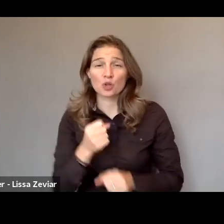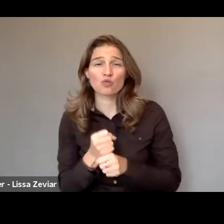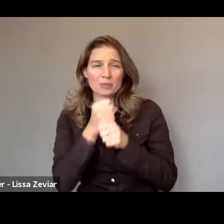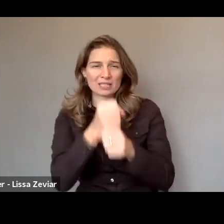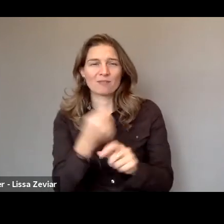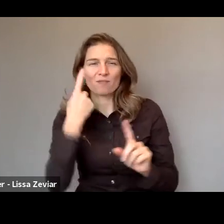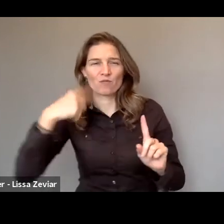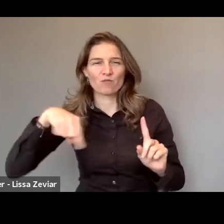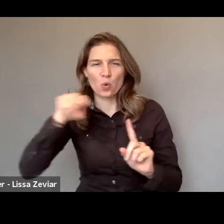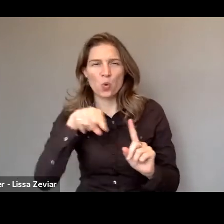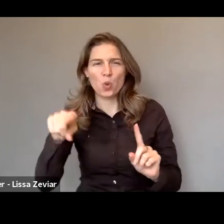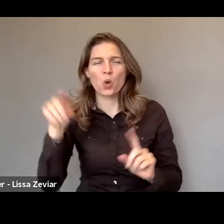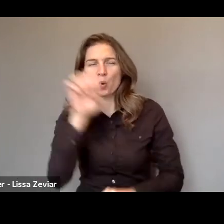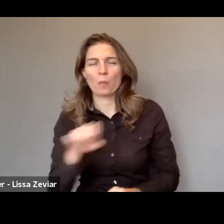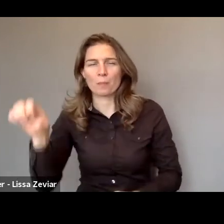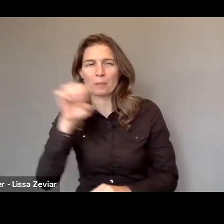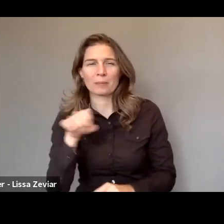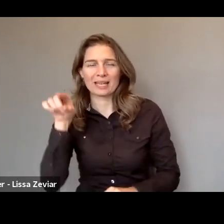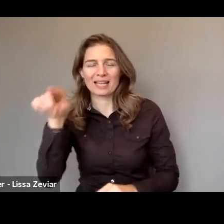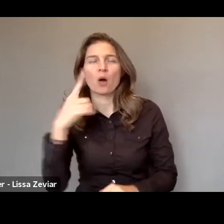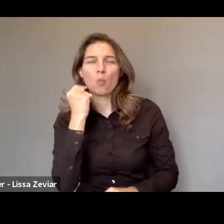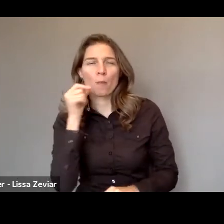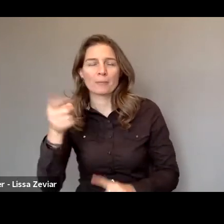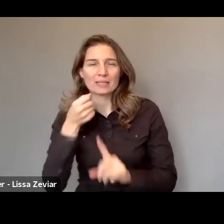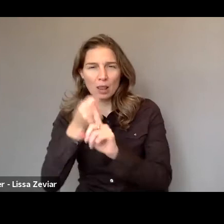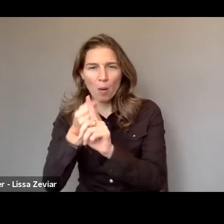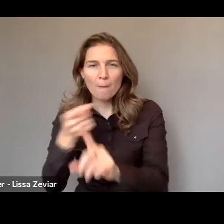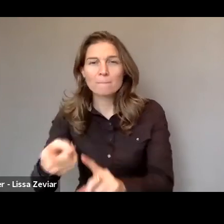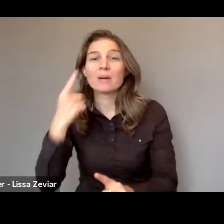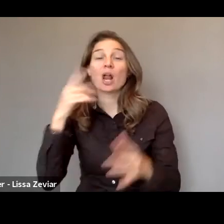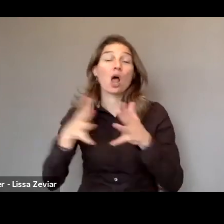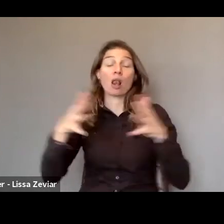the largest umbrella organization of women in Europe